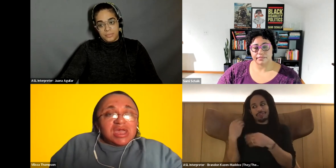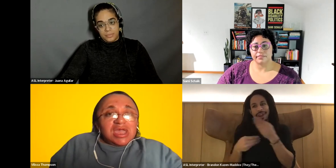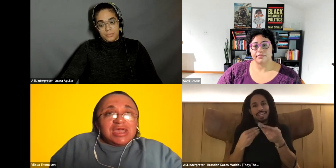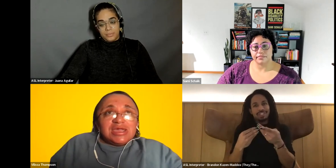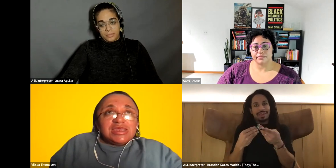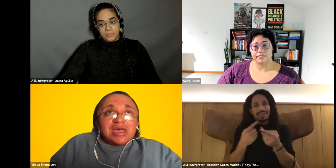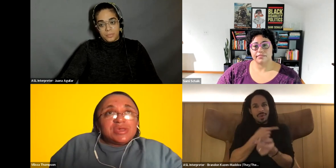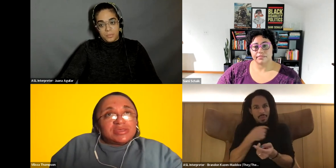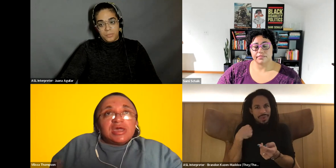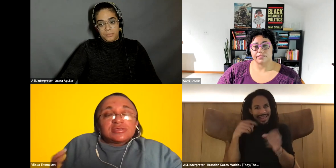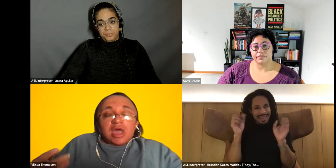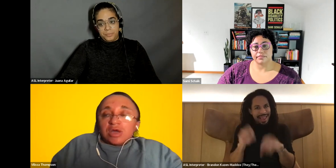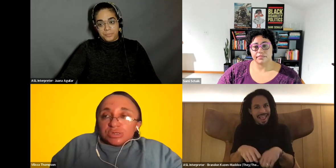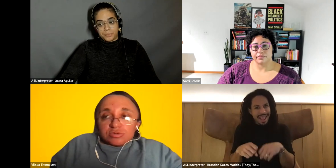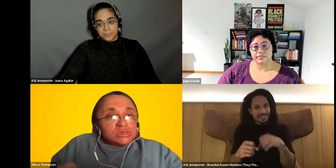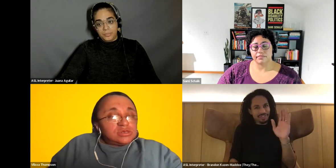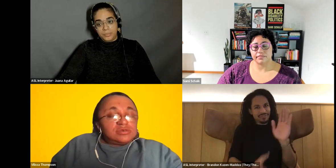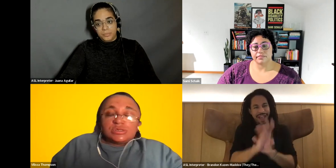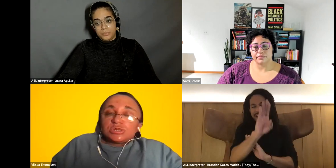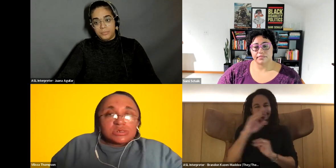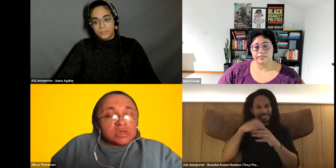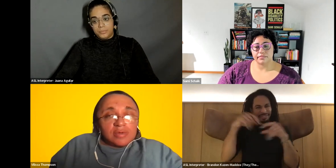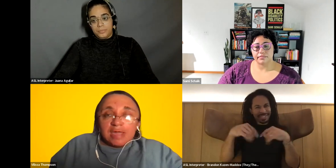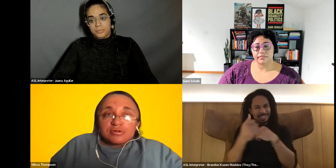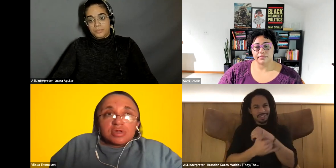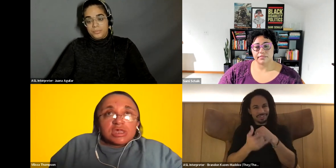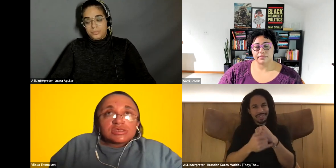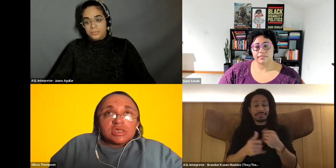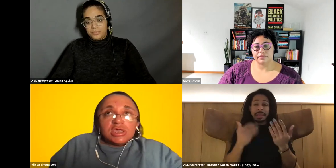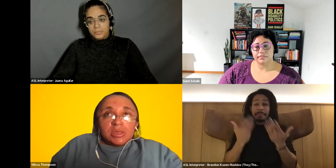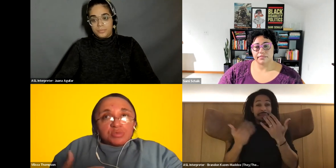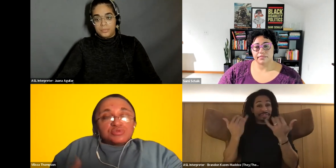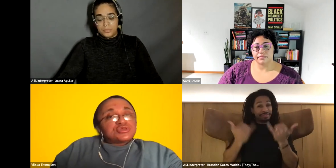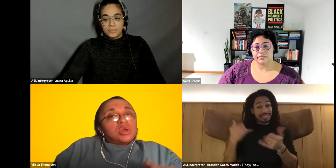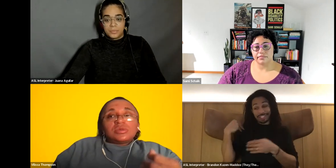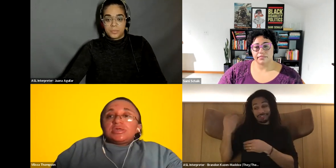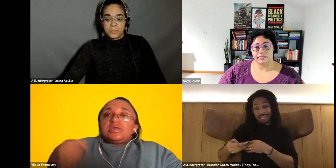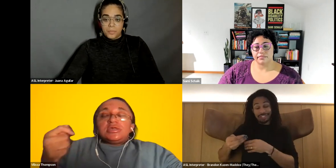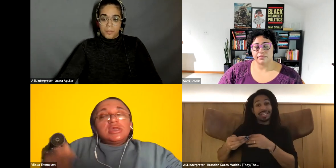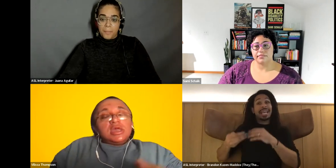Vilissa Thompson: and I think that our generation generation coming after us, I think we're slowly